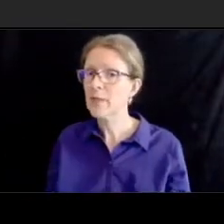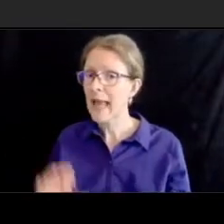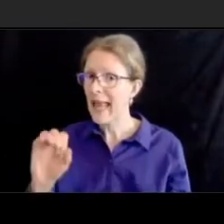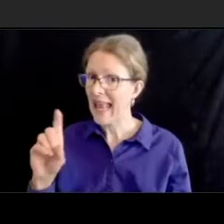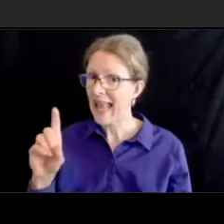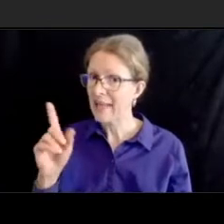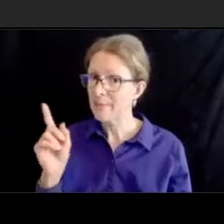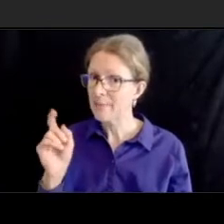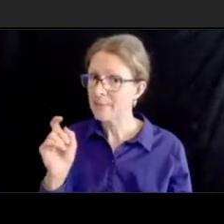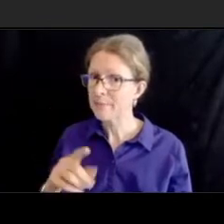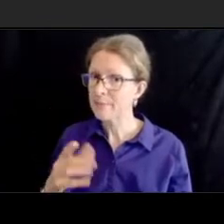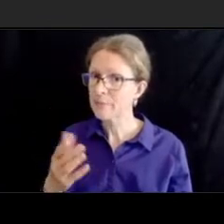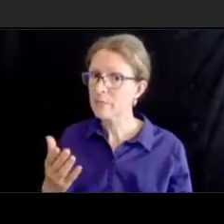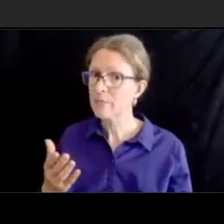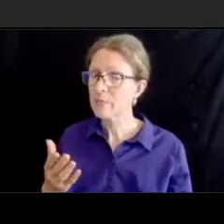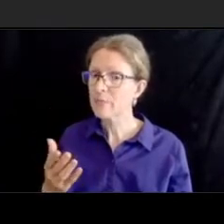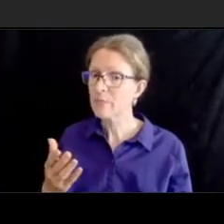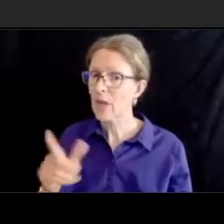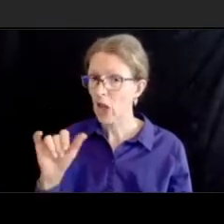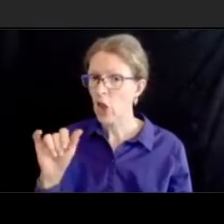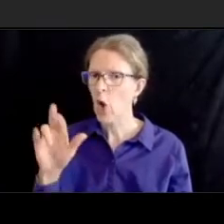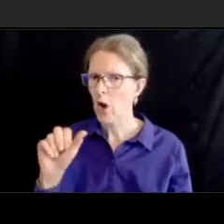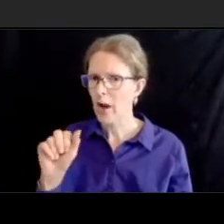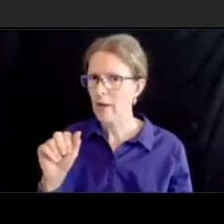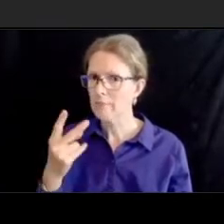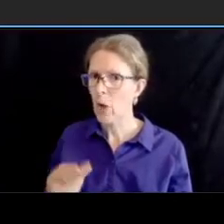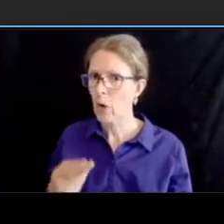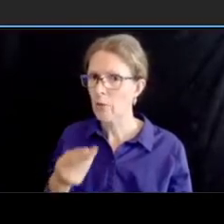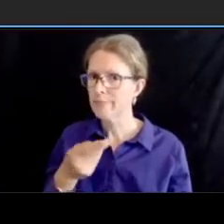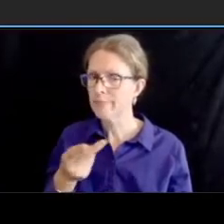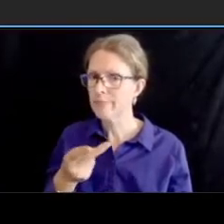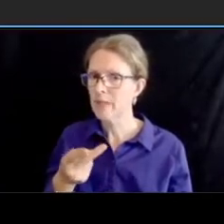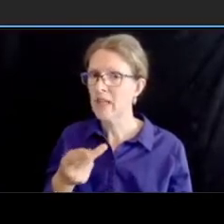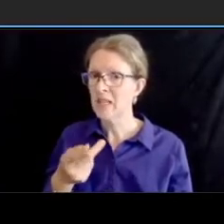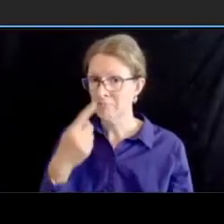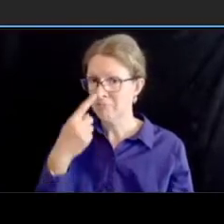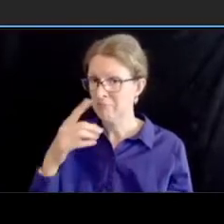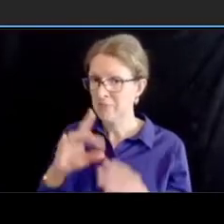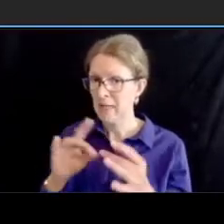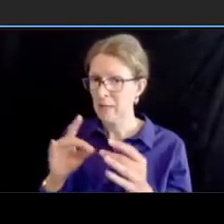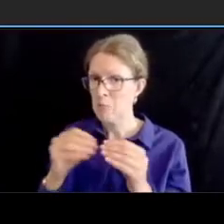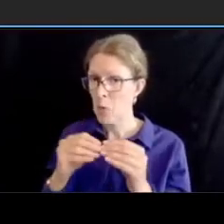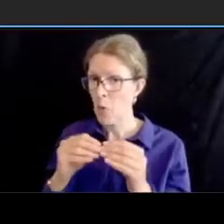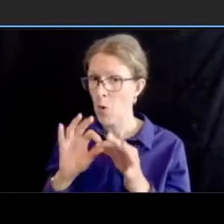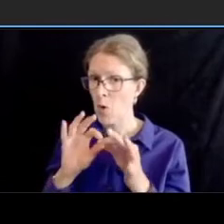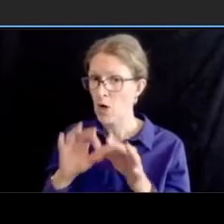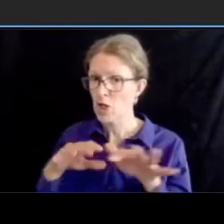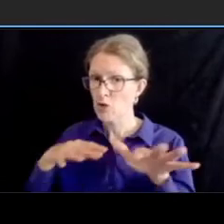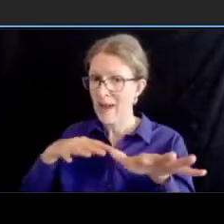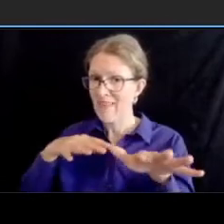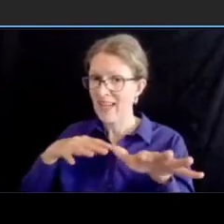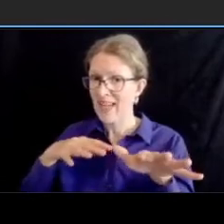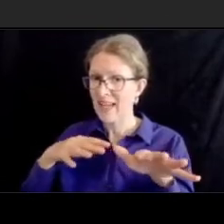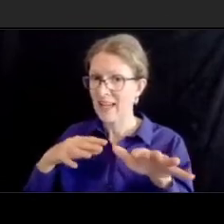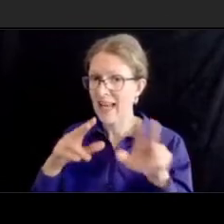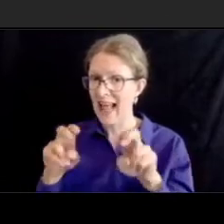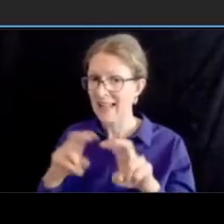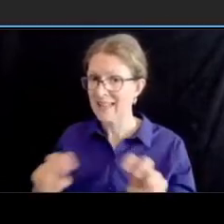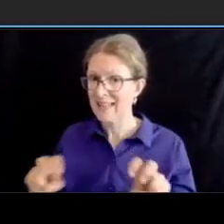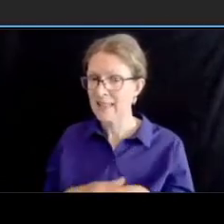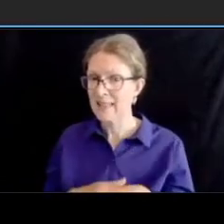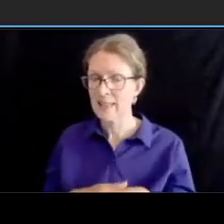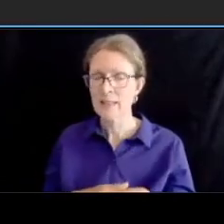analysis uh as i said we did an extensive traffic analysis in the first phase of the project